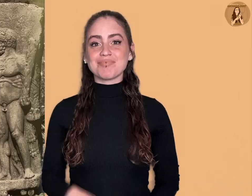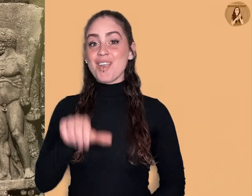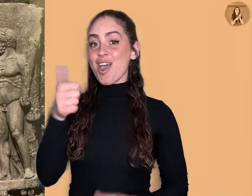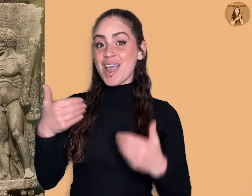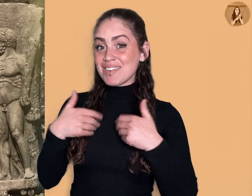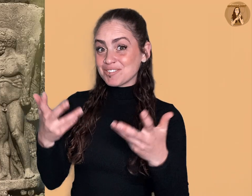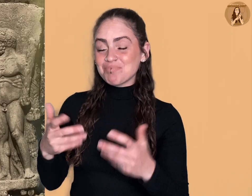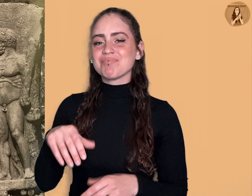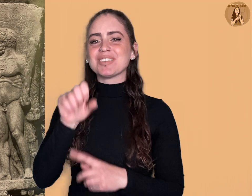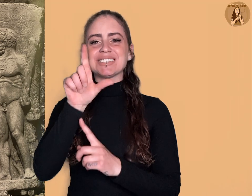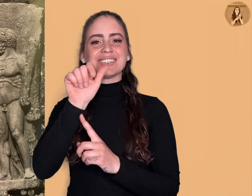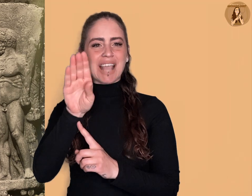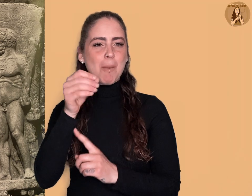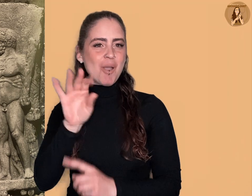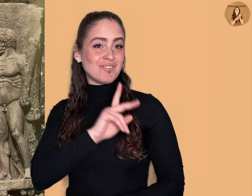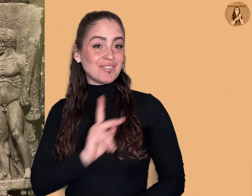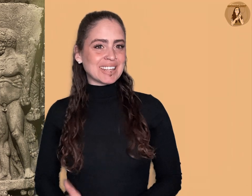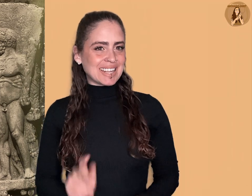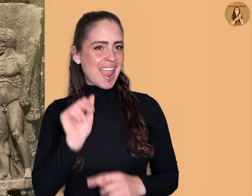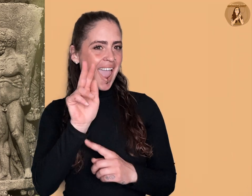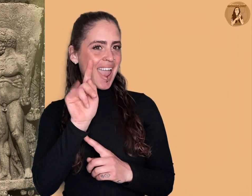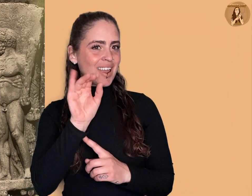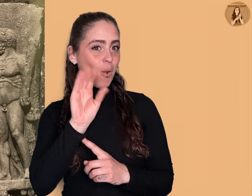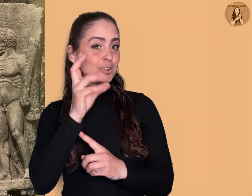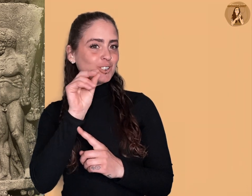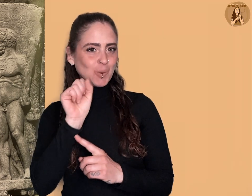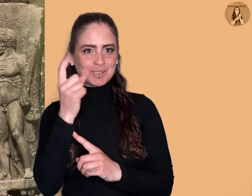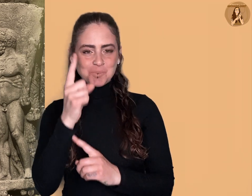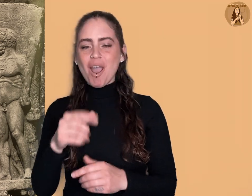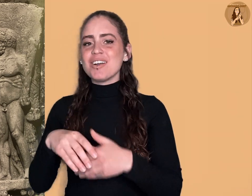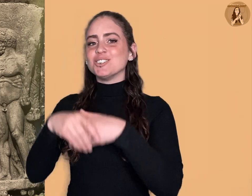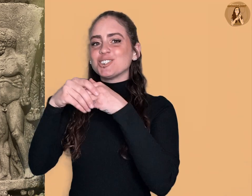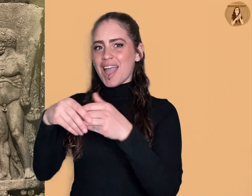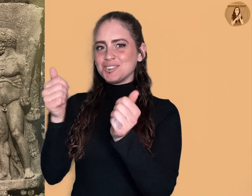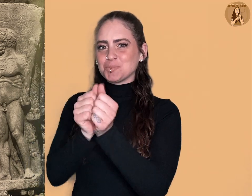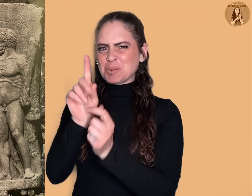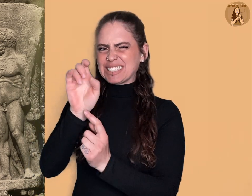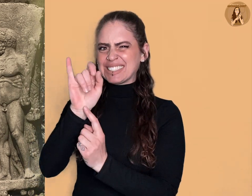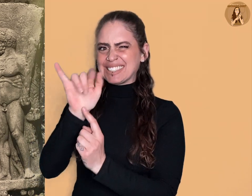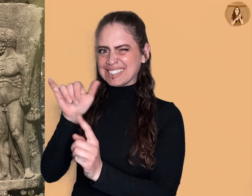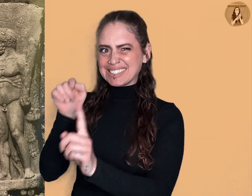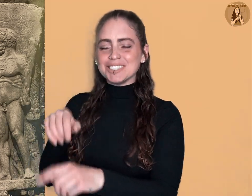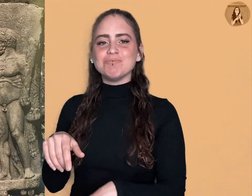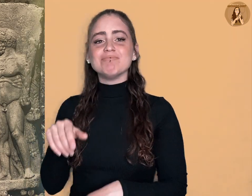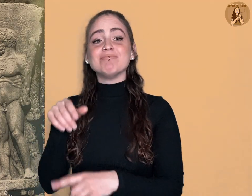the slab of King Antiochus I shaking hands with a deity (a dexiosis stelae)